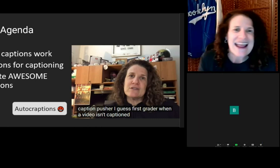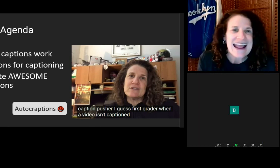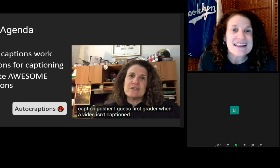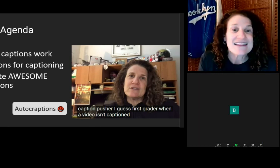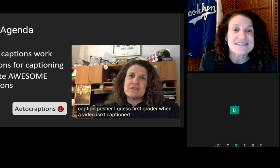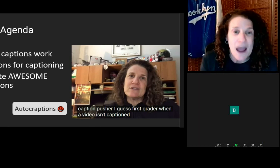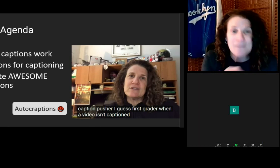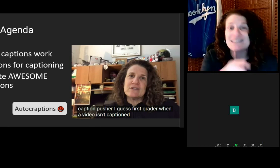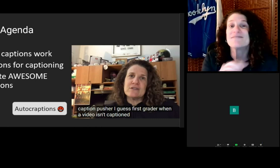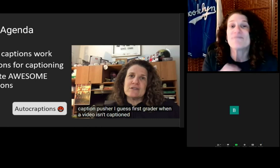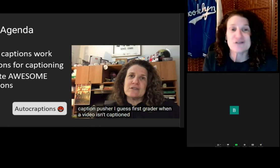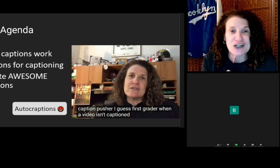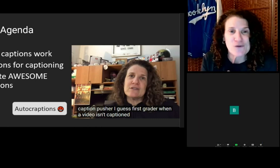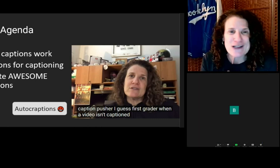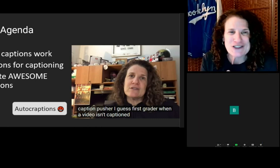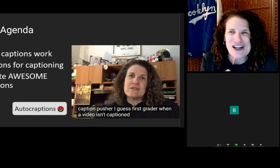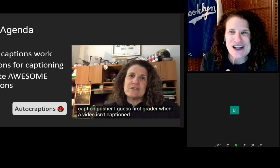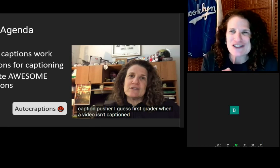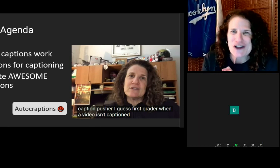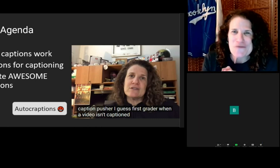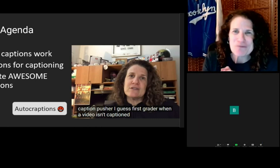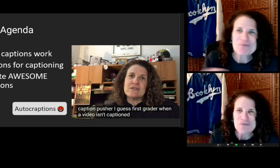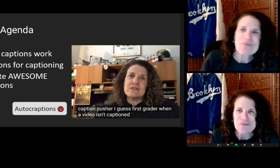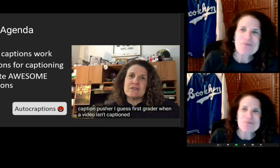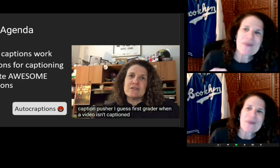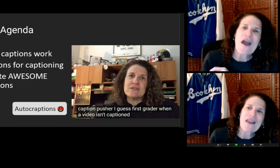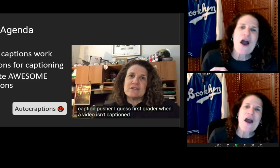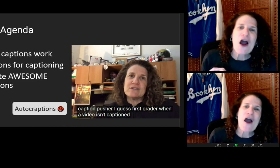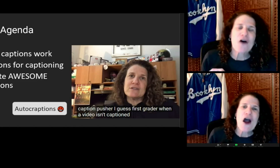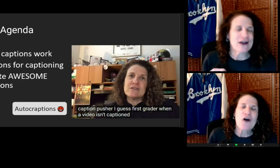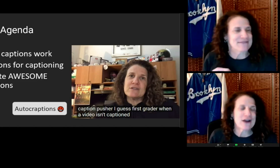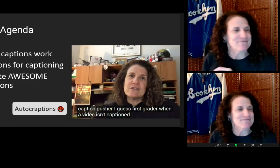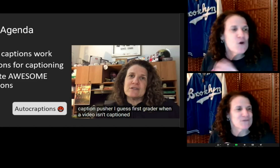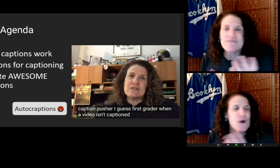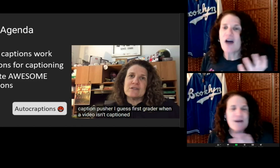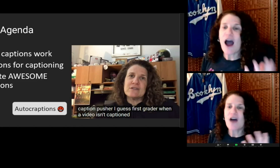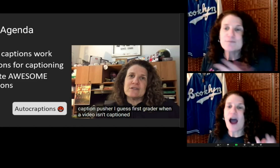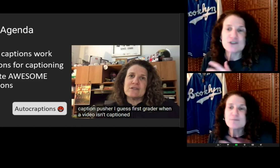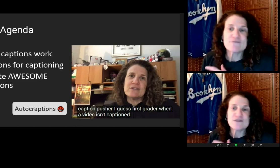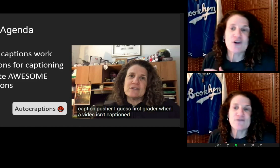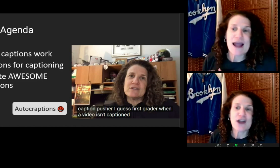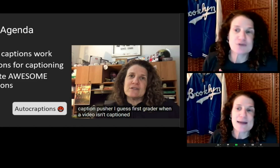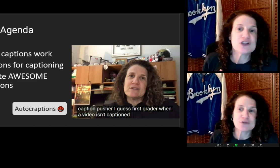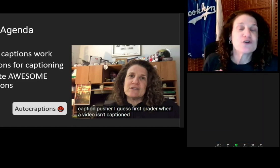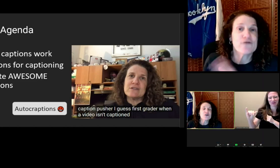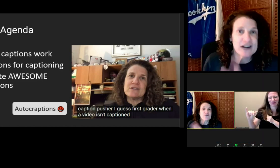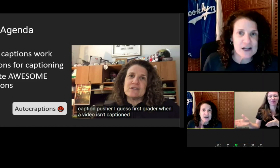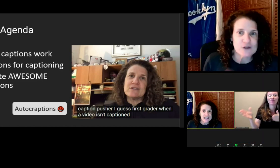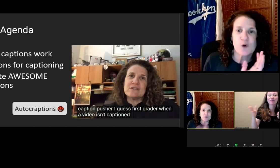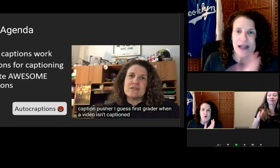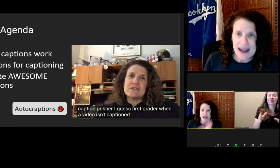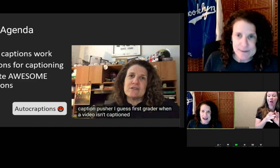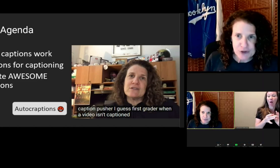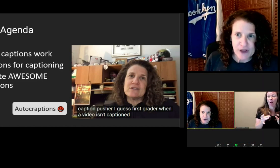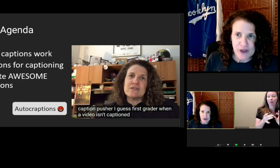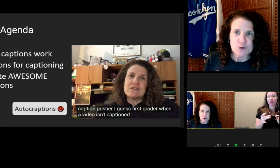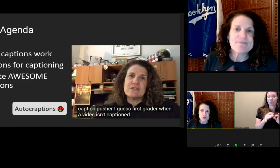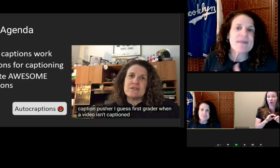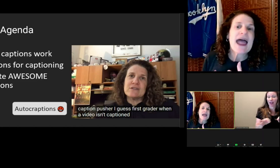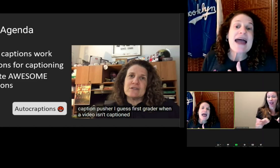Thomas is fifth generation also? So you have options for captioning your video.